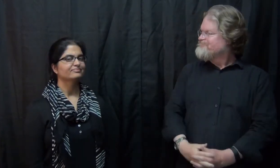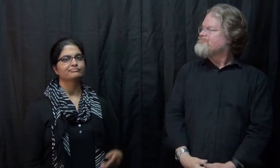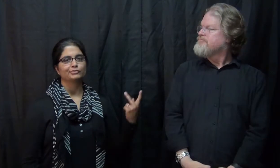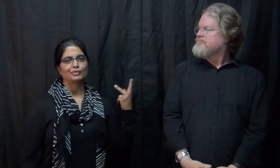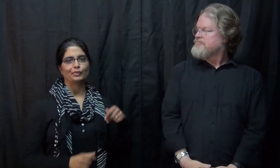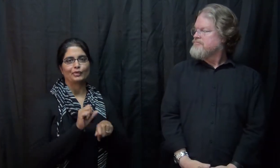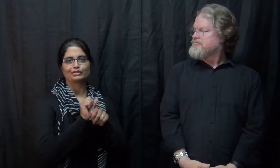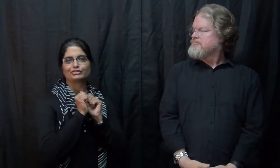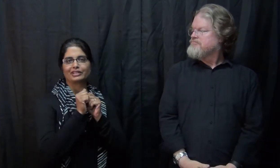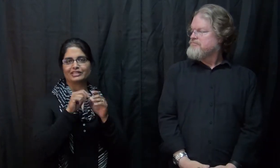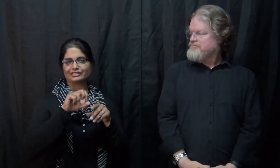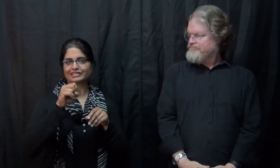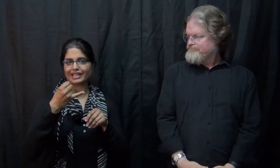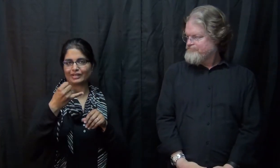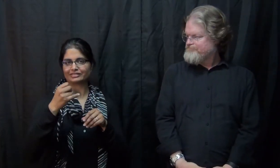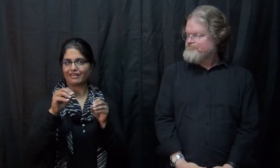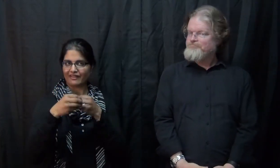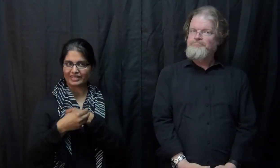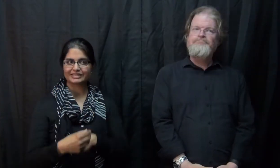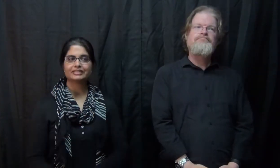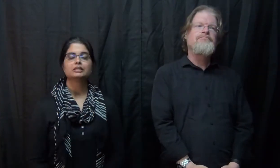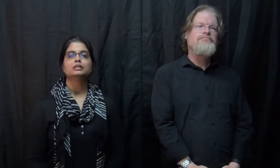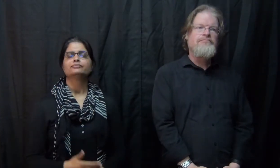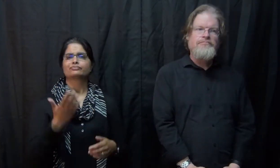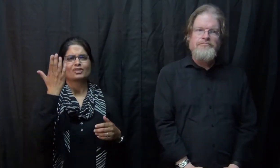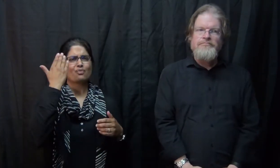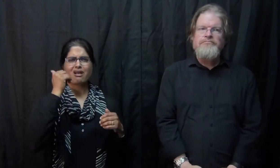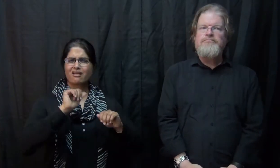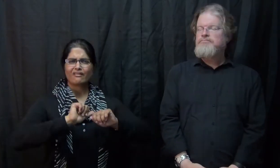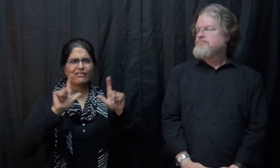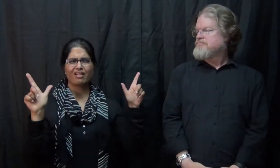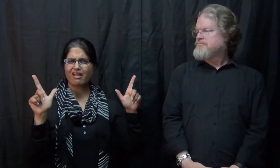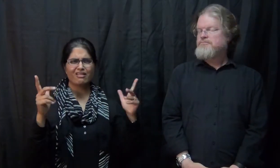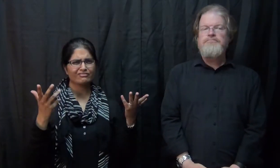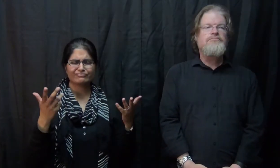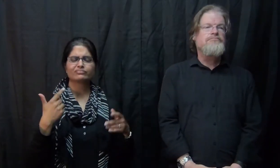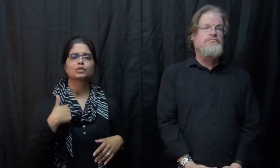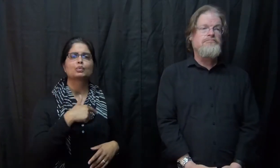We work at the San Jose office. Why are we doing this vlog?